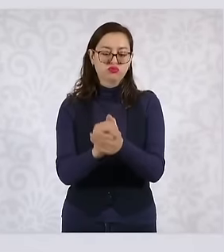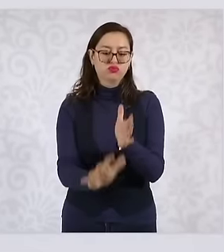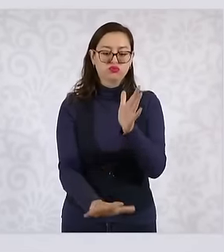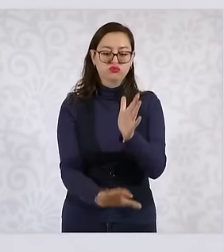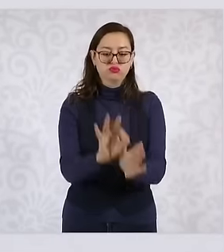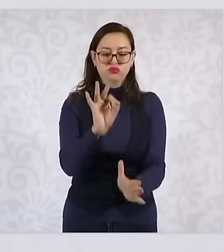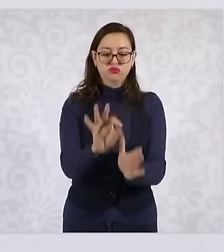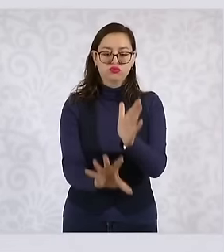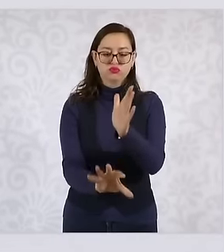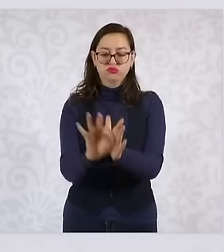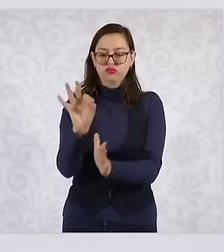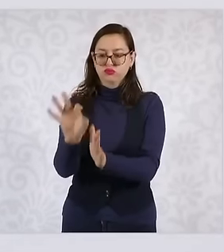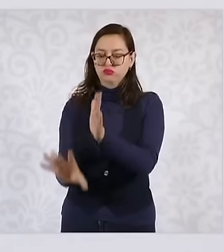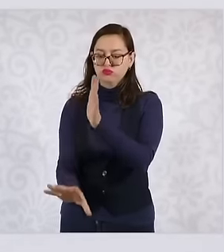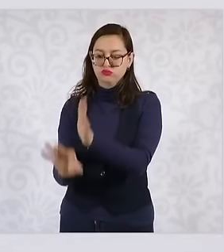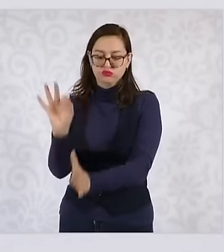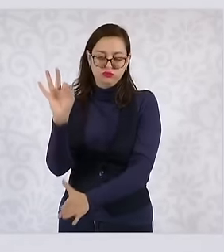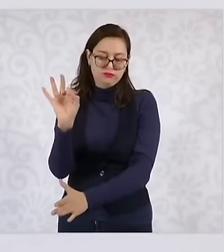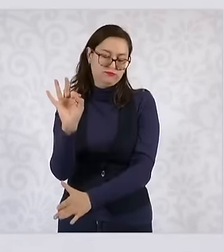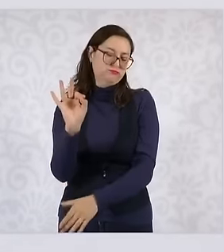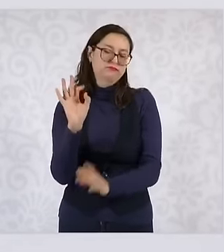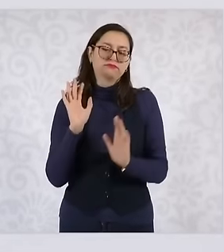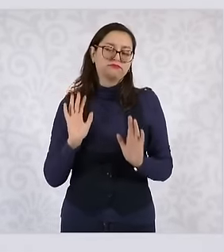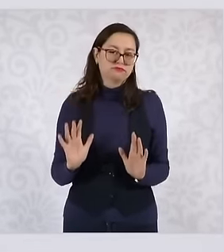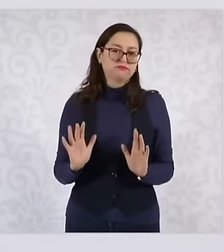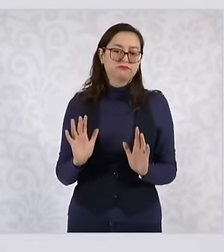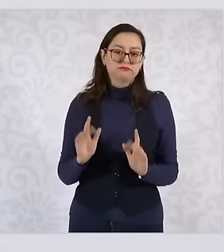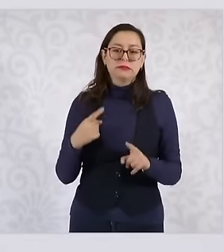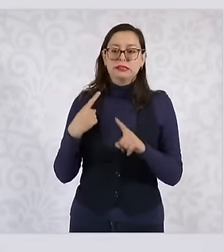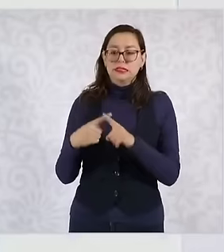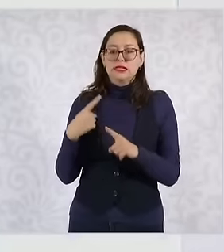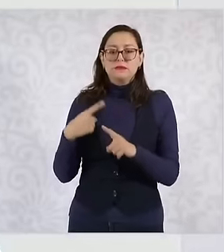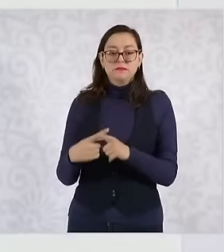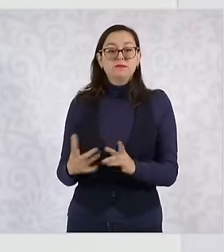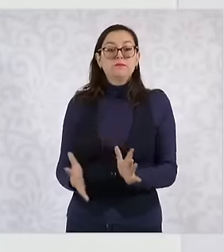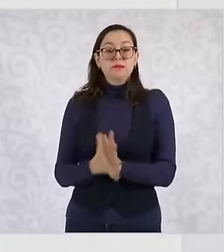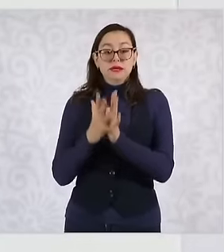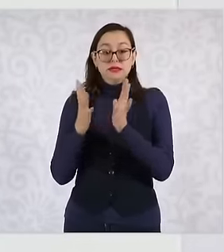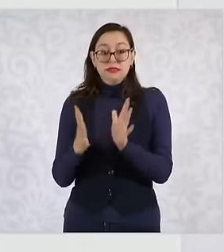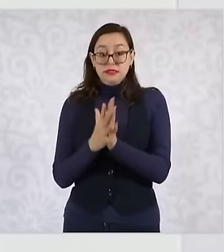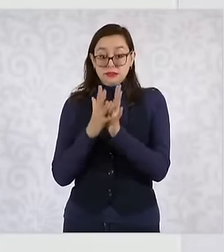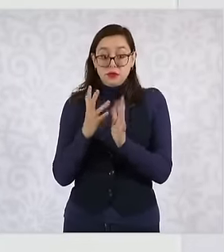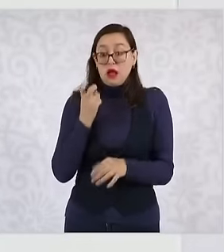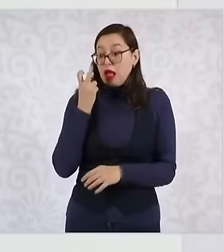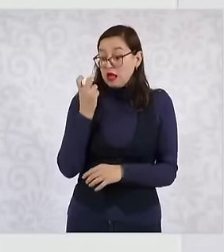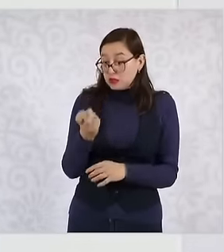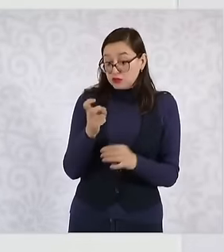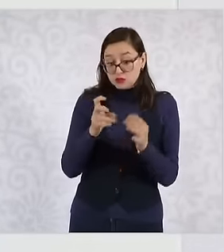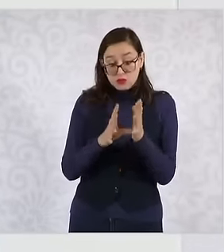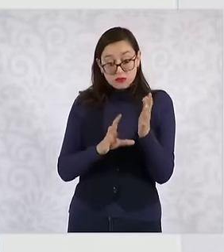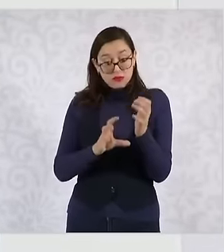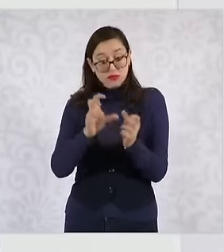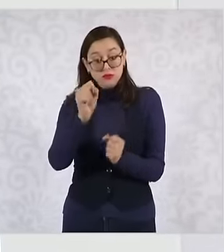places, then it is defined from there where they participate, that is already in the Constitution